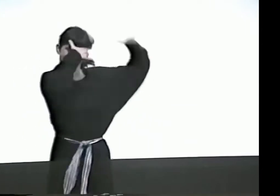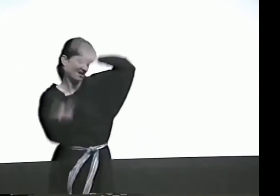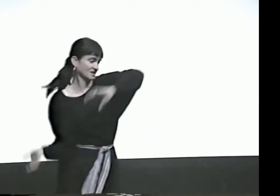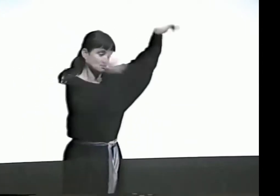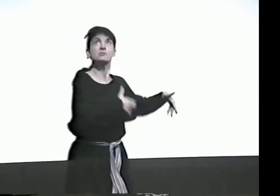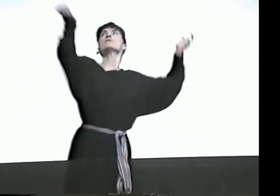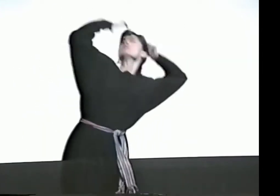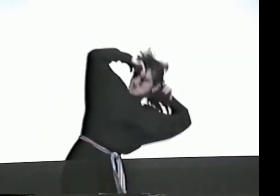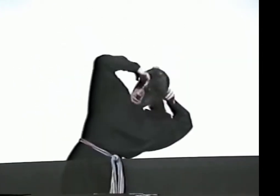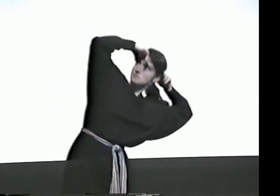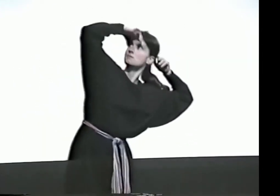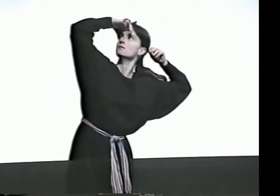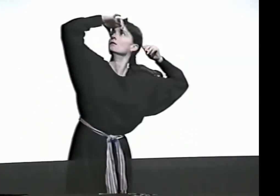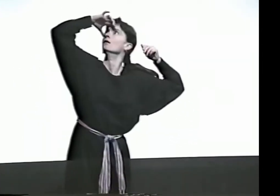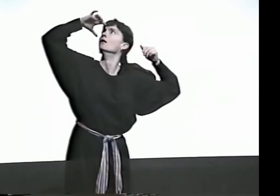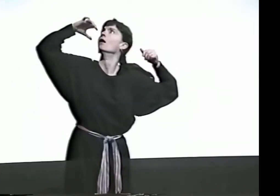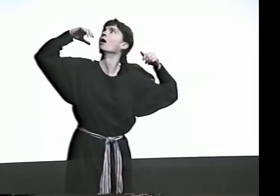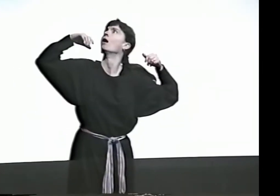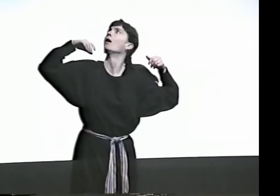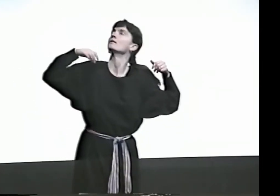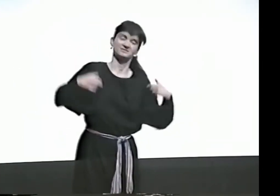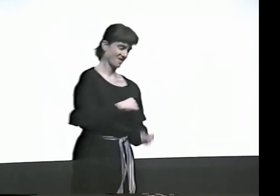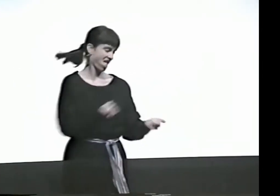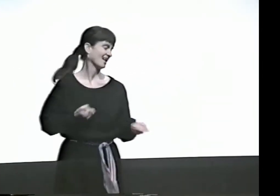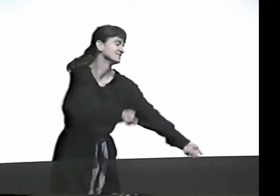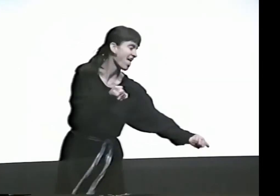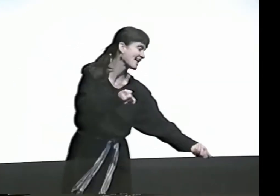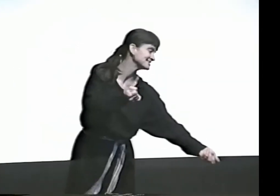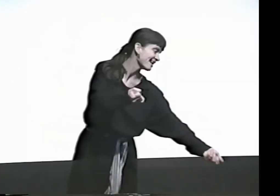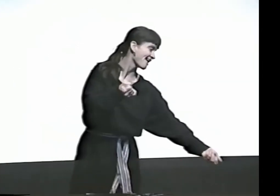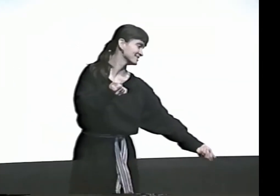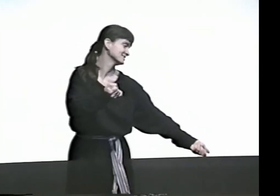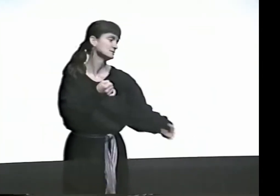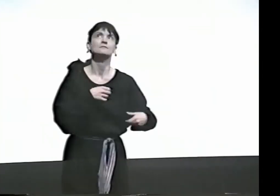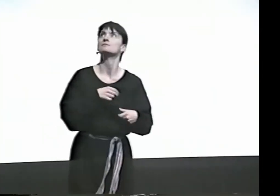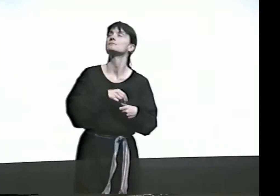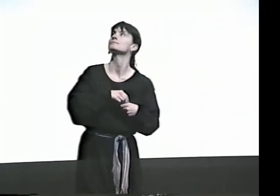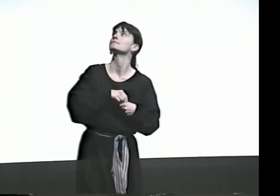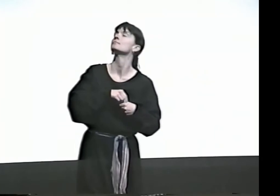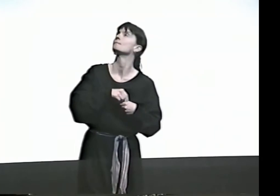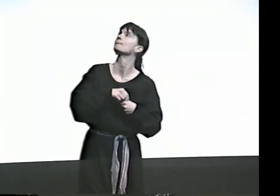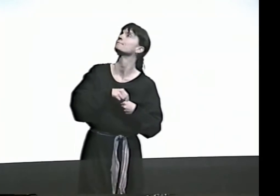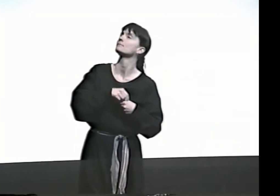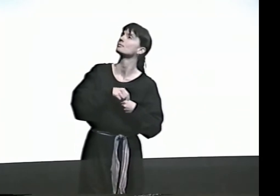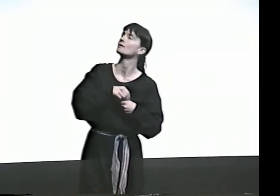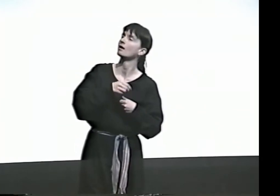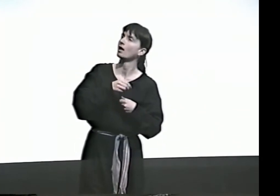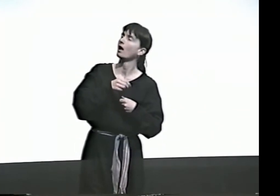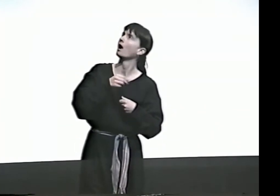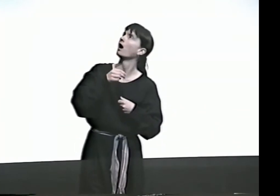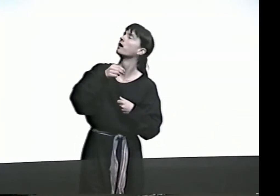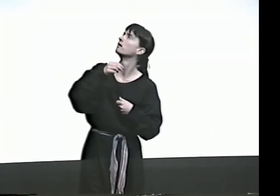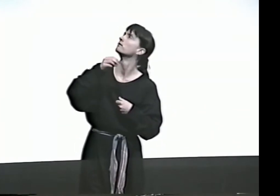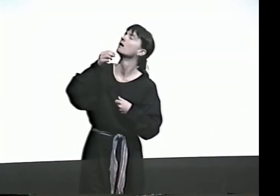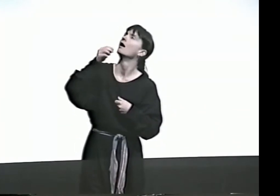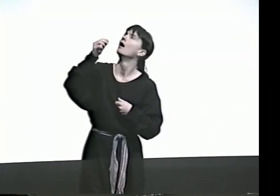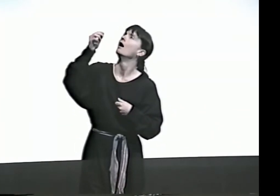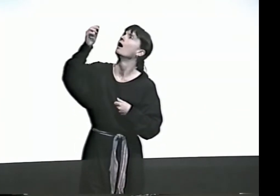FREEDOM FIGHTER GRABS HIM, THROWS ON HELMET, AND THE BOY CONTINUES PLANTING SEEDS